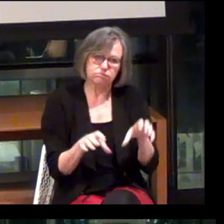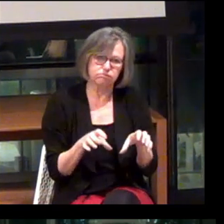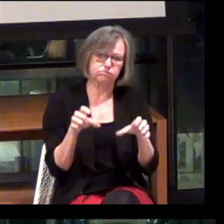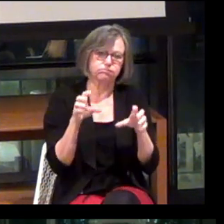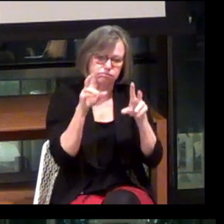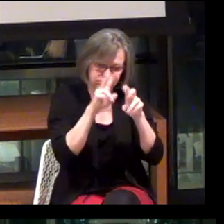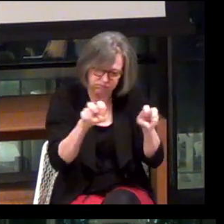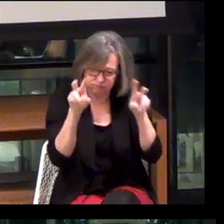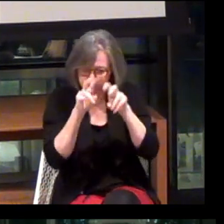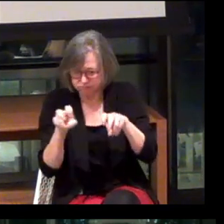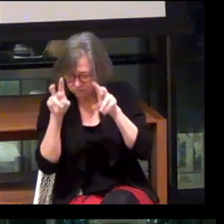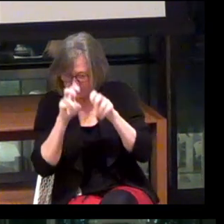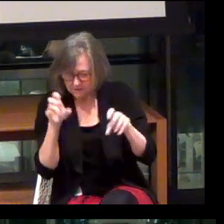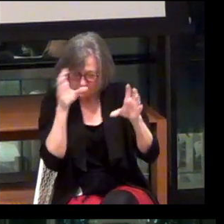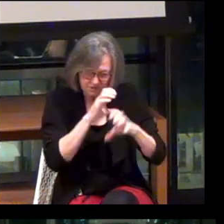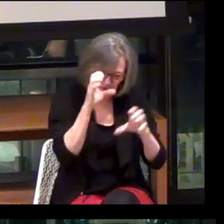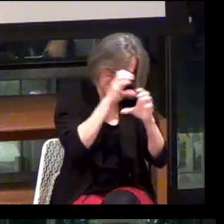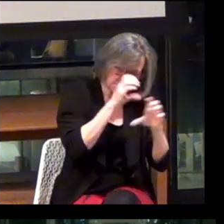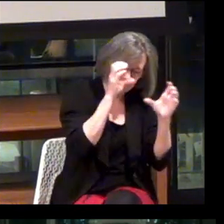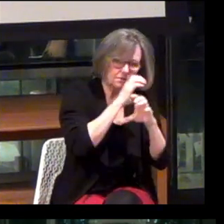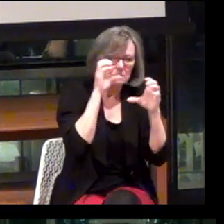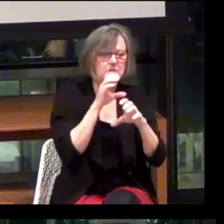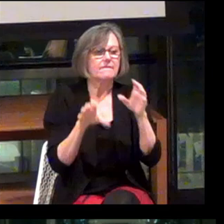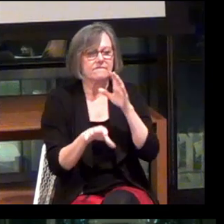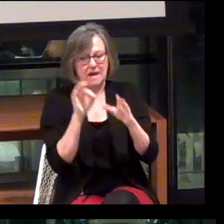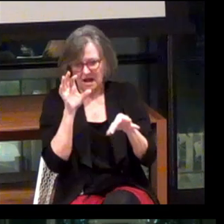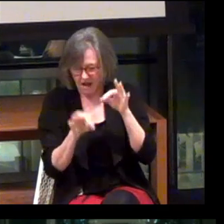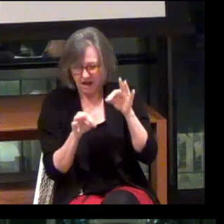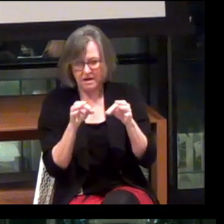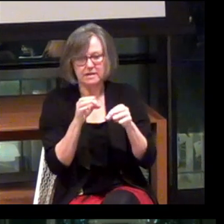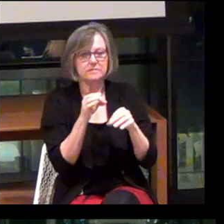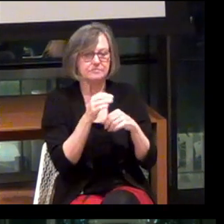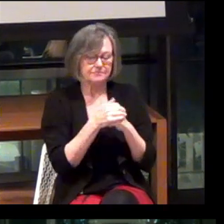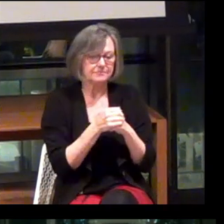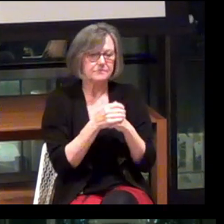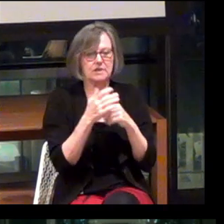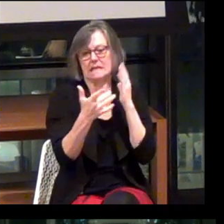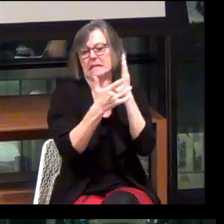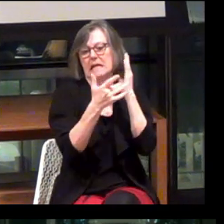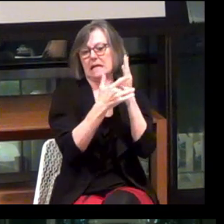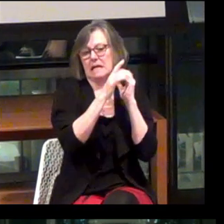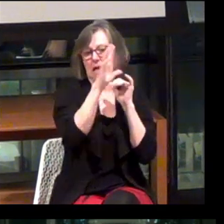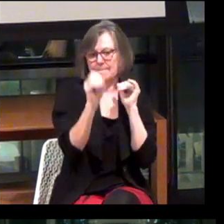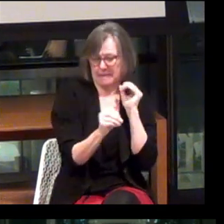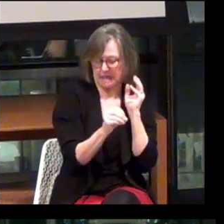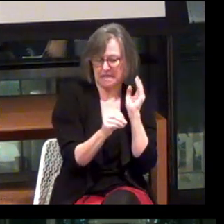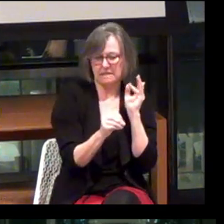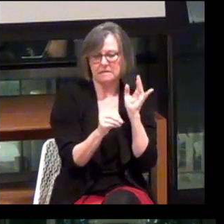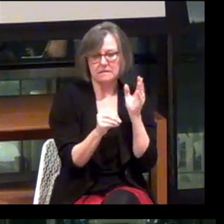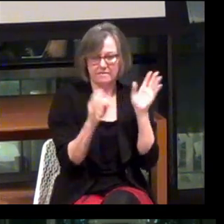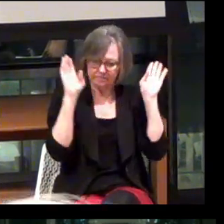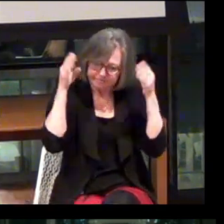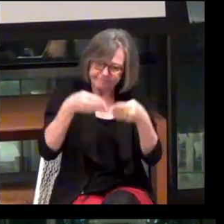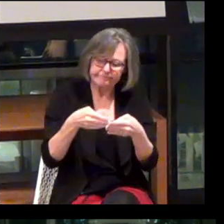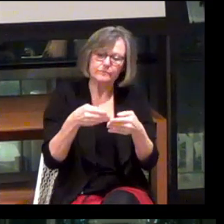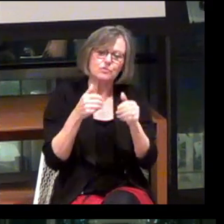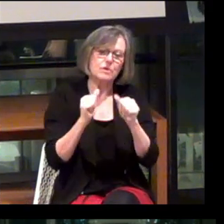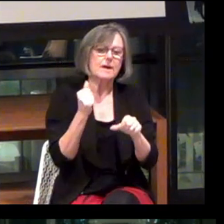Earth to find all of us technology companies that are focused on trying to make an impact